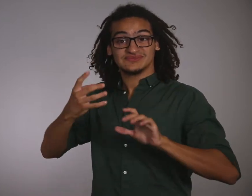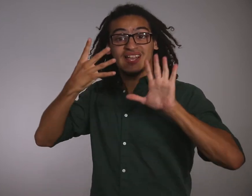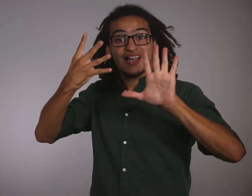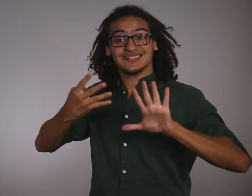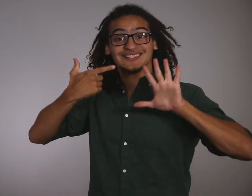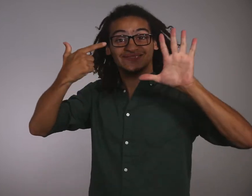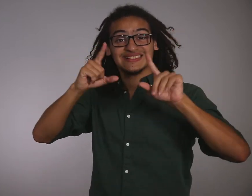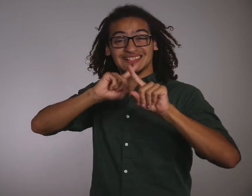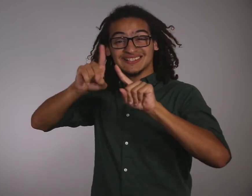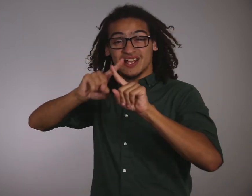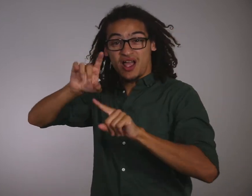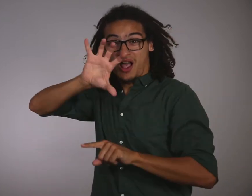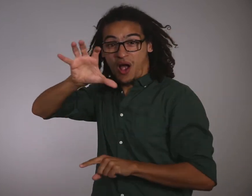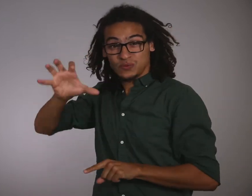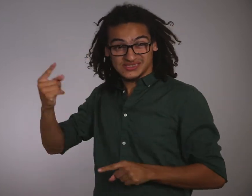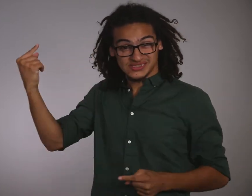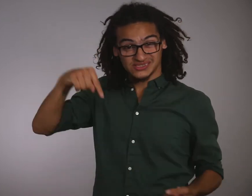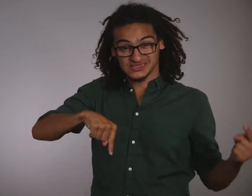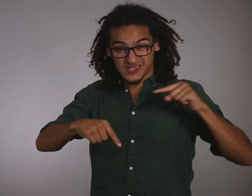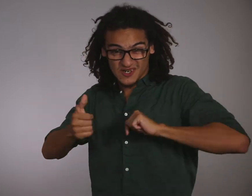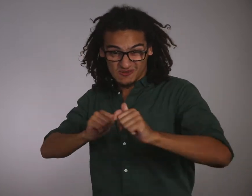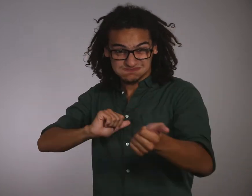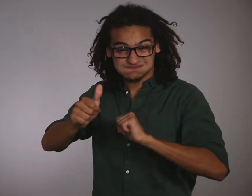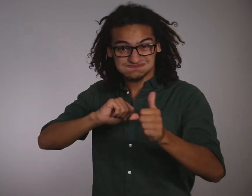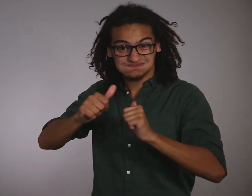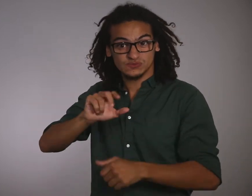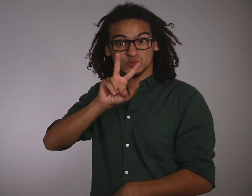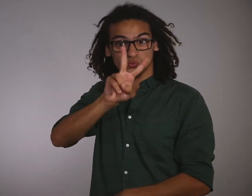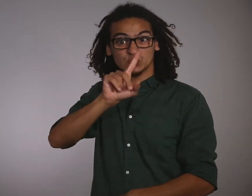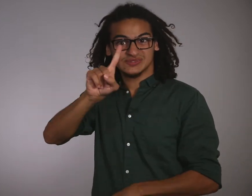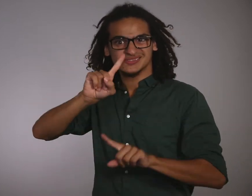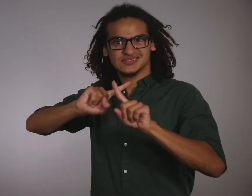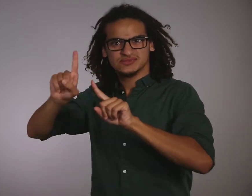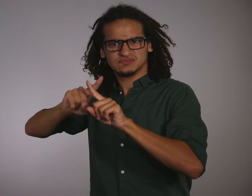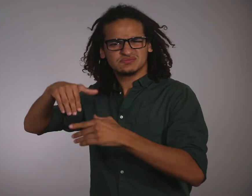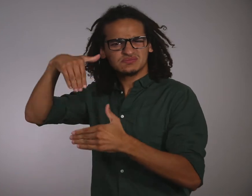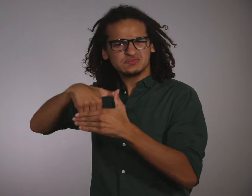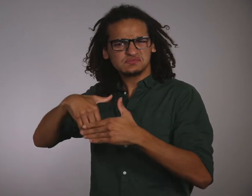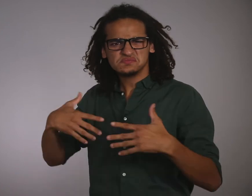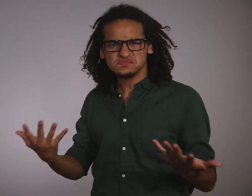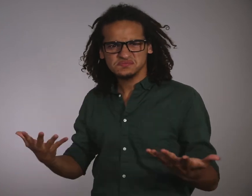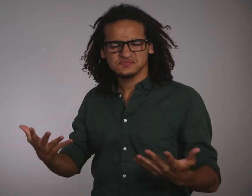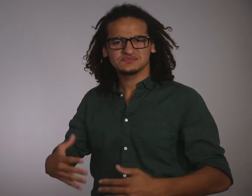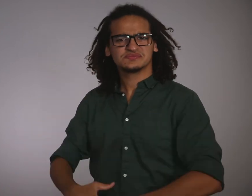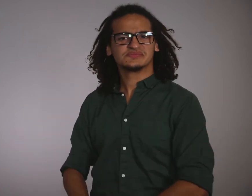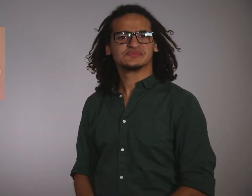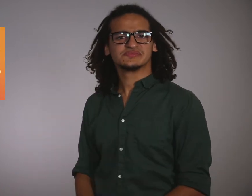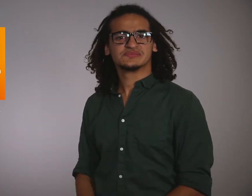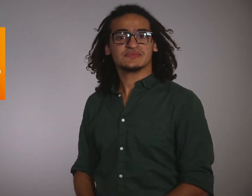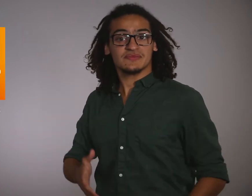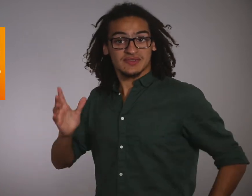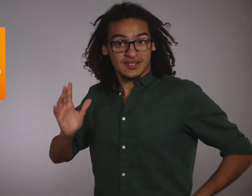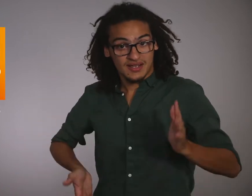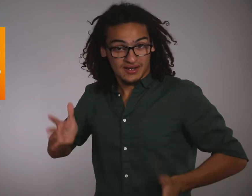97 different countries are here to compete in 21 different sports. These sports include: Athletics (track),